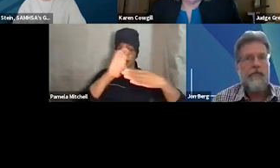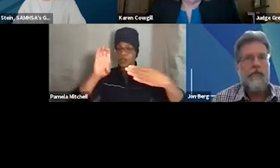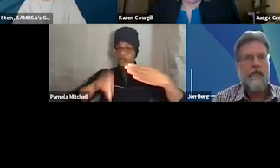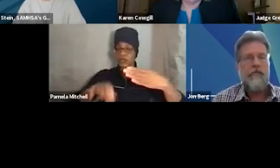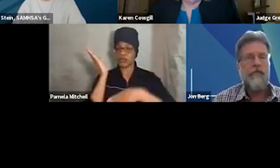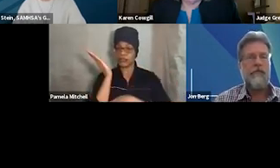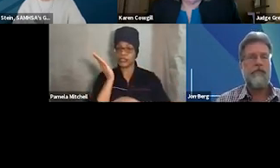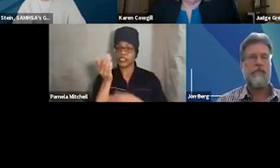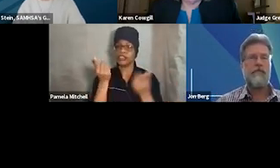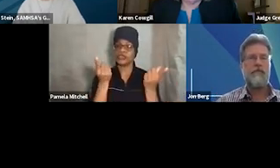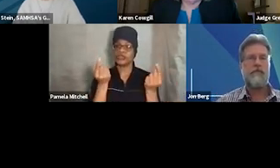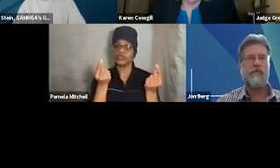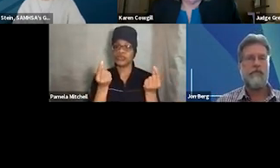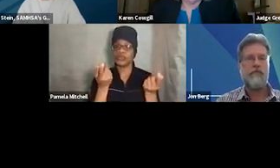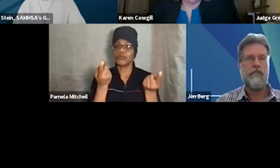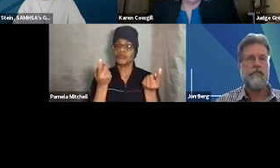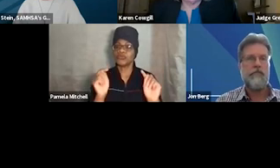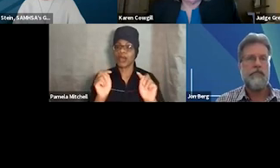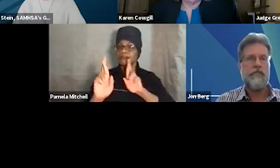we'll address as many of your questions as time permits.